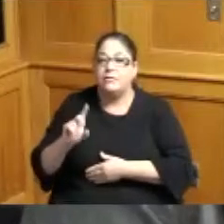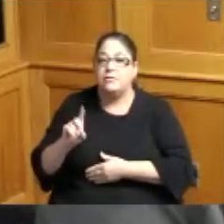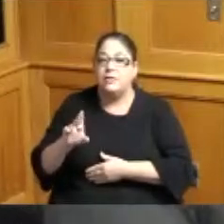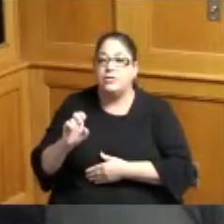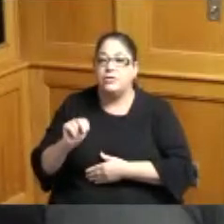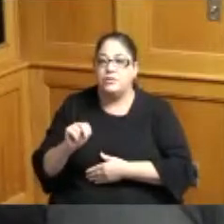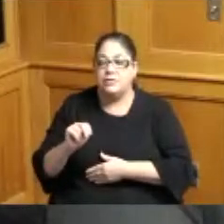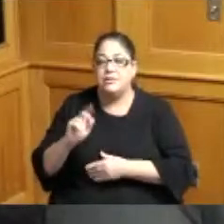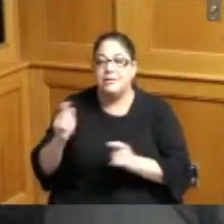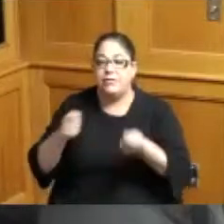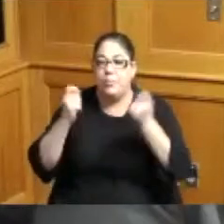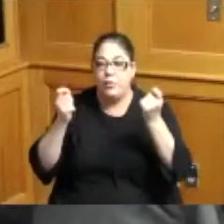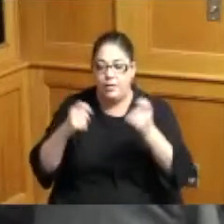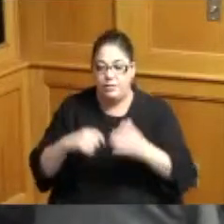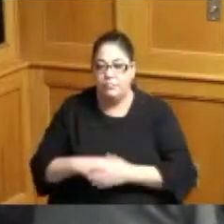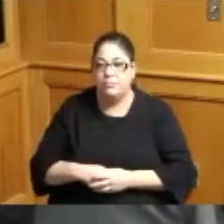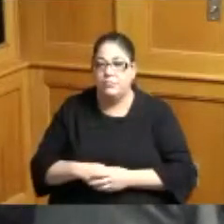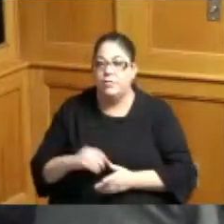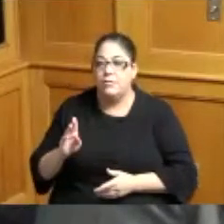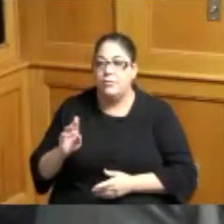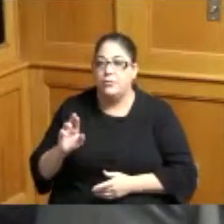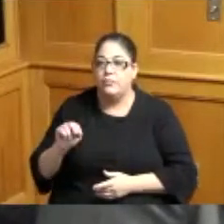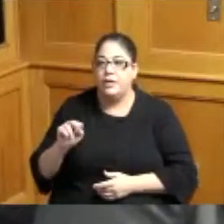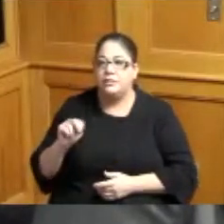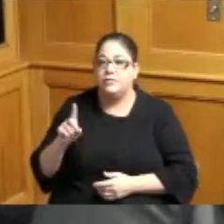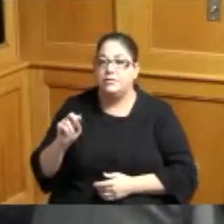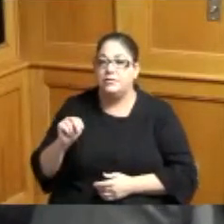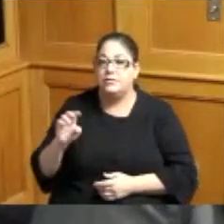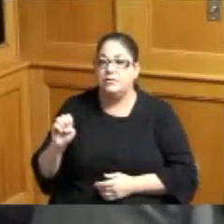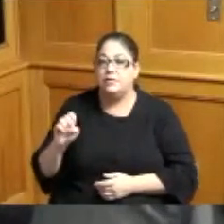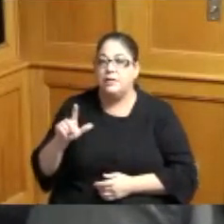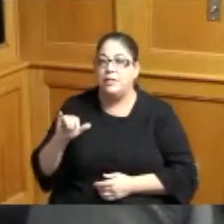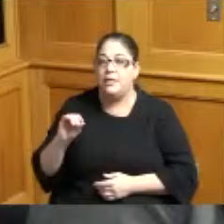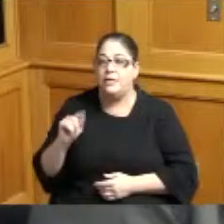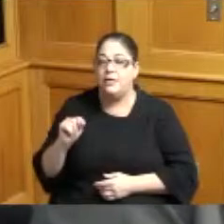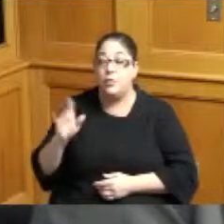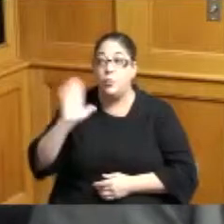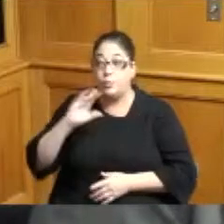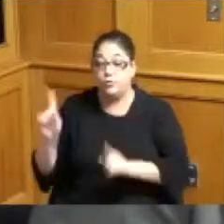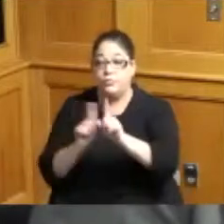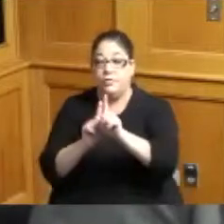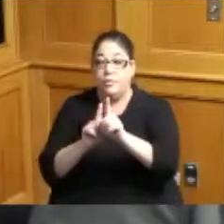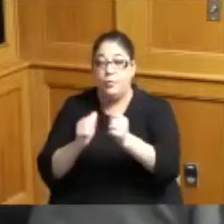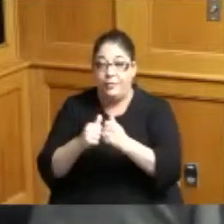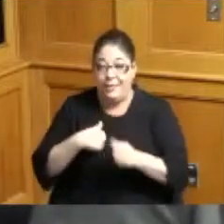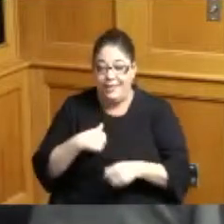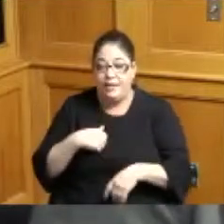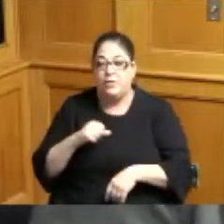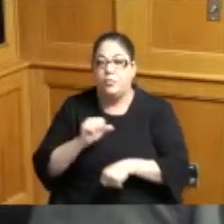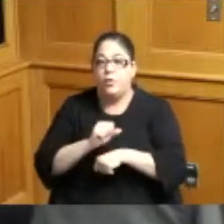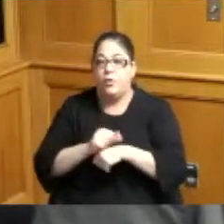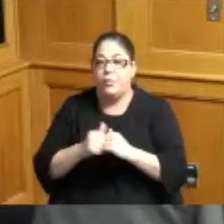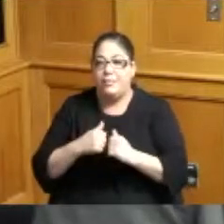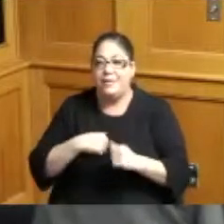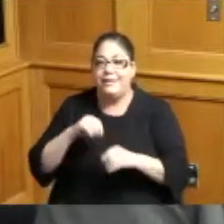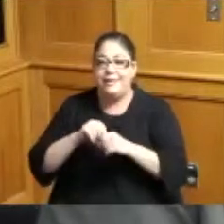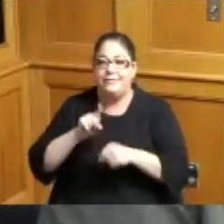I was invited by Brandon Elliott who once was my intern and then works for me at City Hall and he